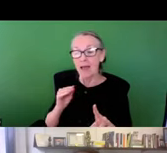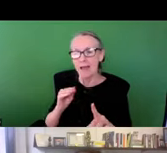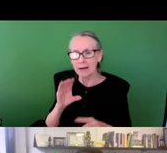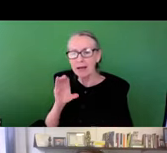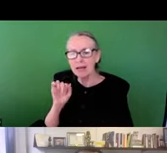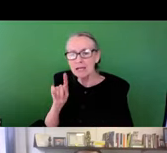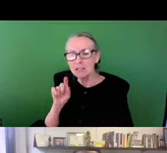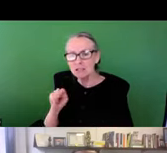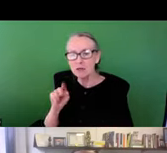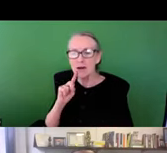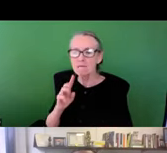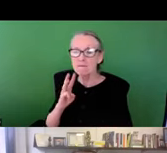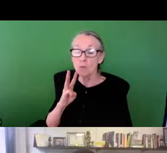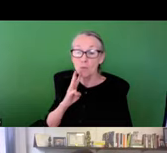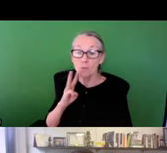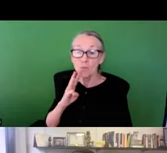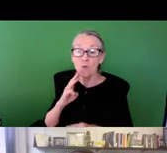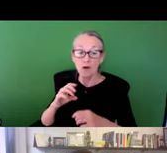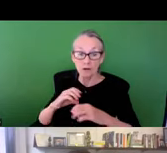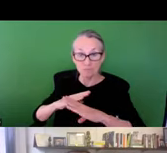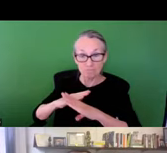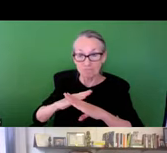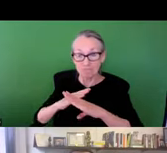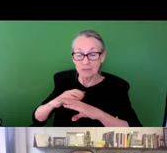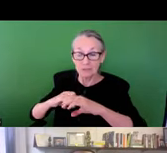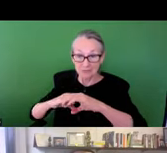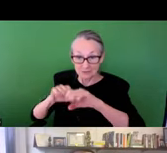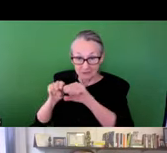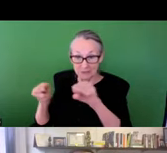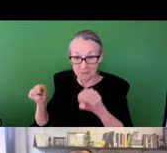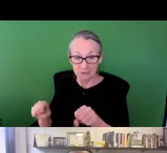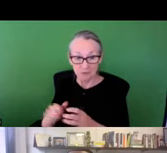from zero through 100 that speaks to the quality and condition of the stormwater